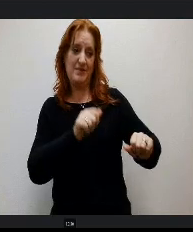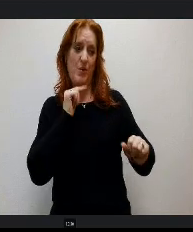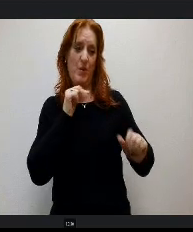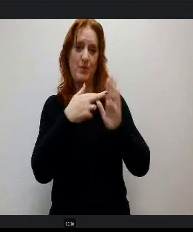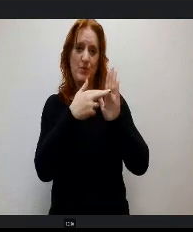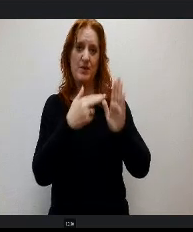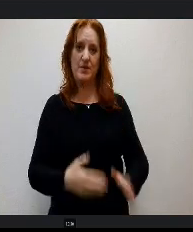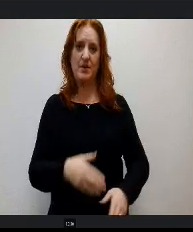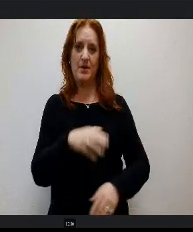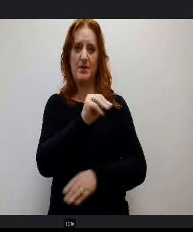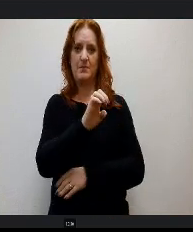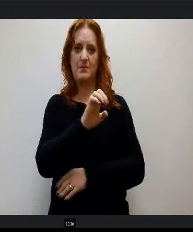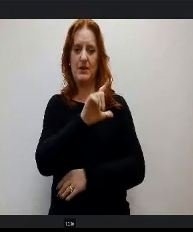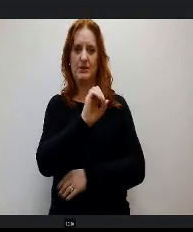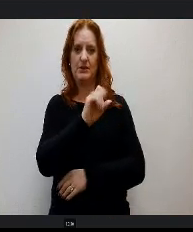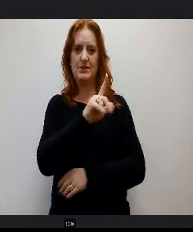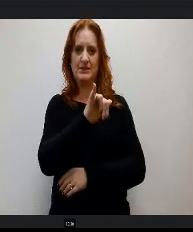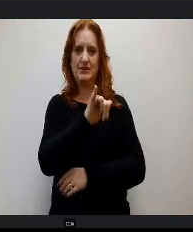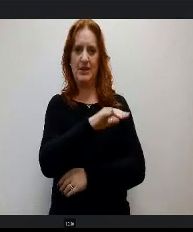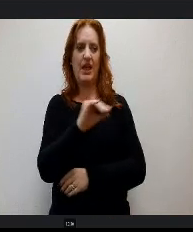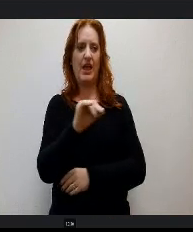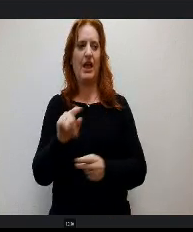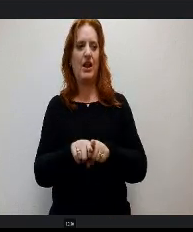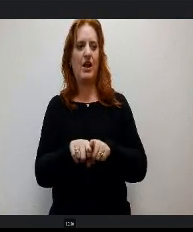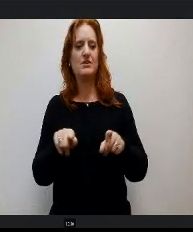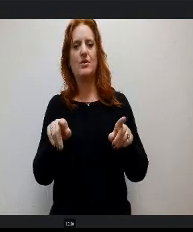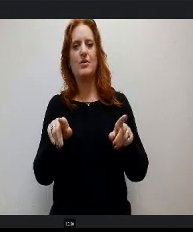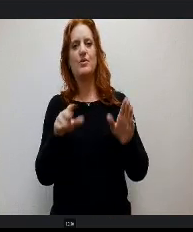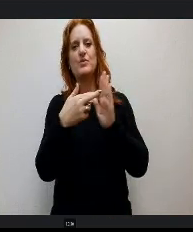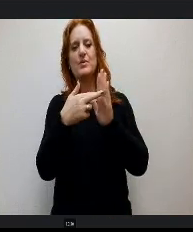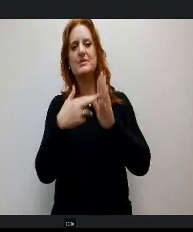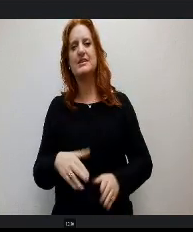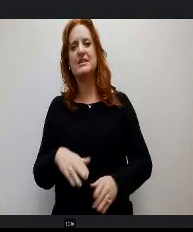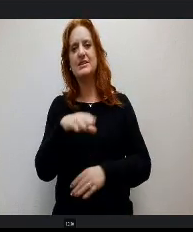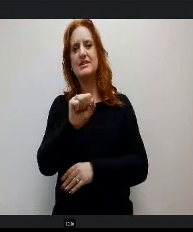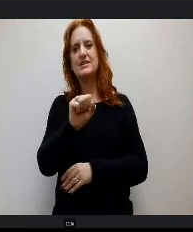Bacon, as well as Senator Lundeen and Senator Zenzinger for.